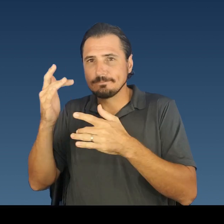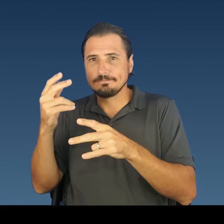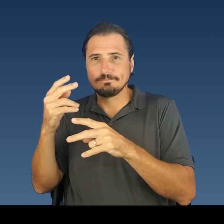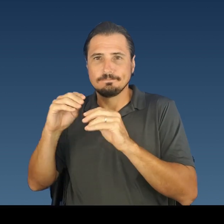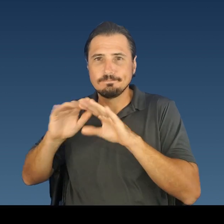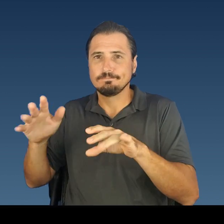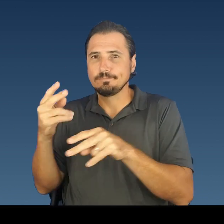spread.